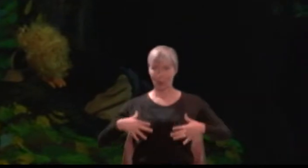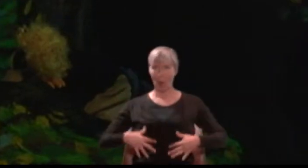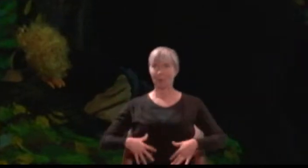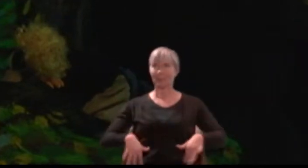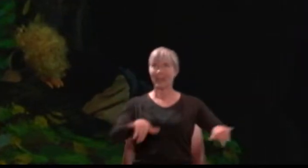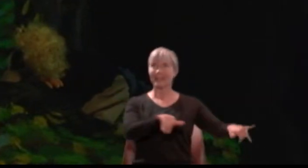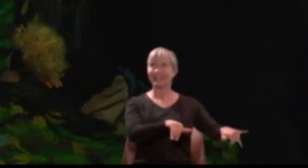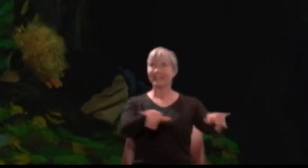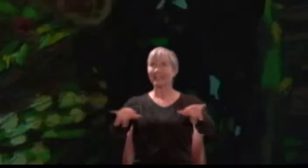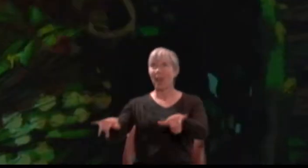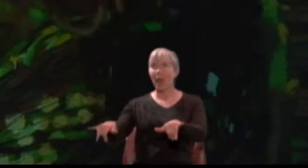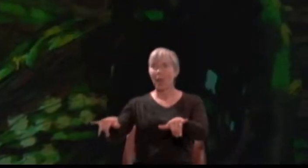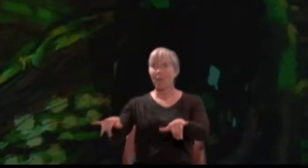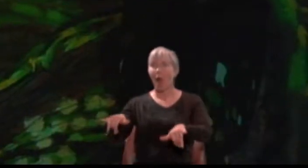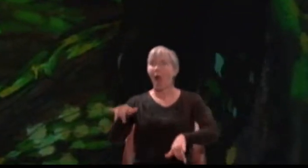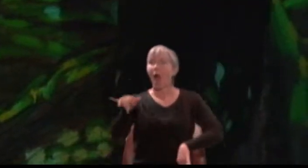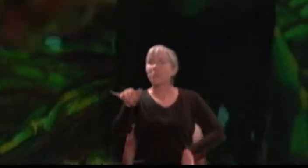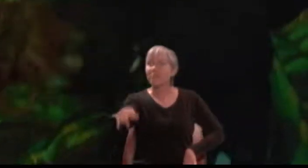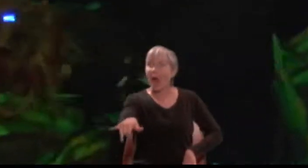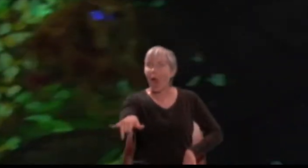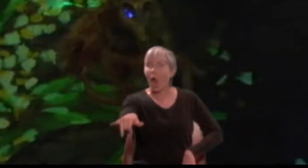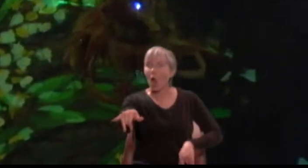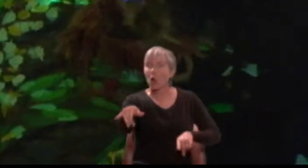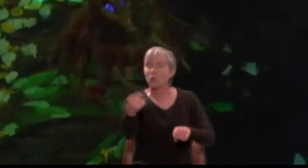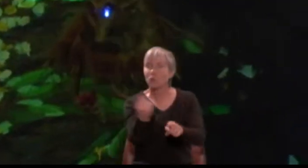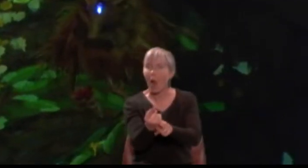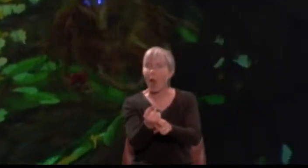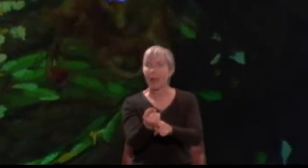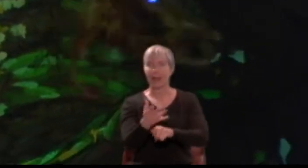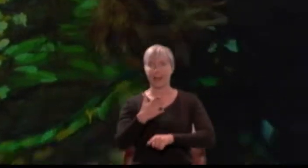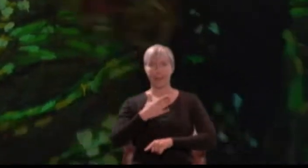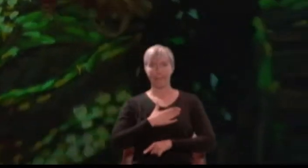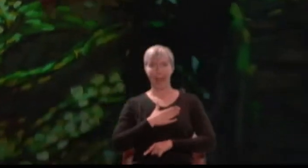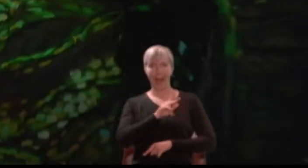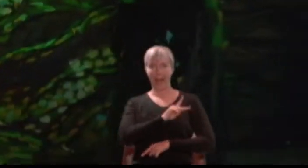This is he (my master said) despised the Athenian maid;